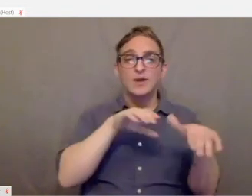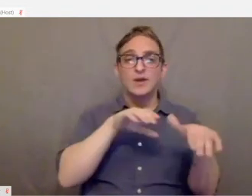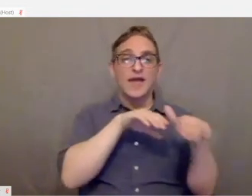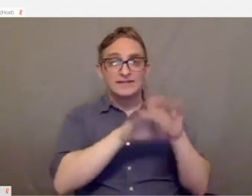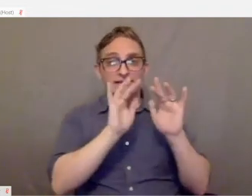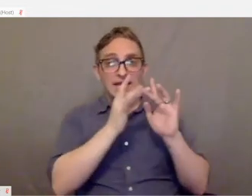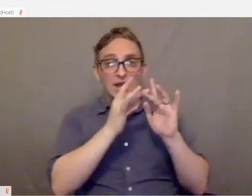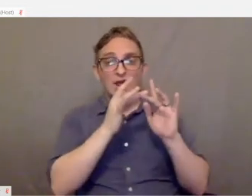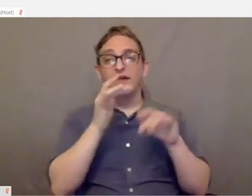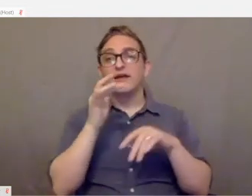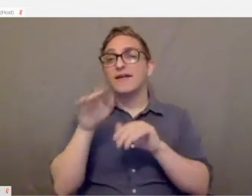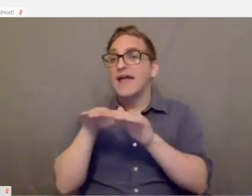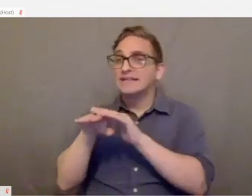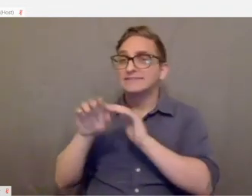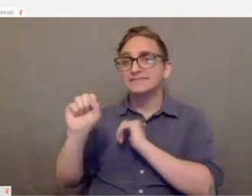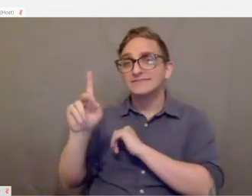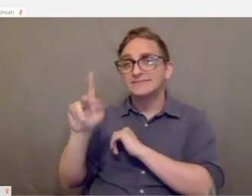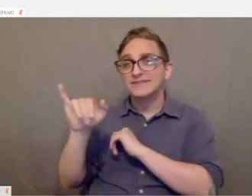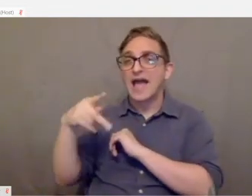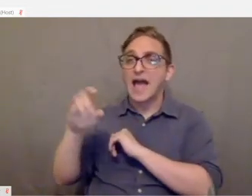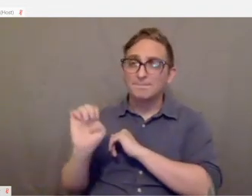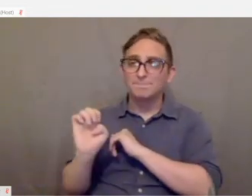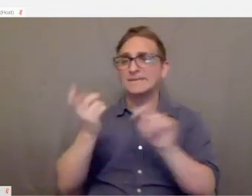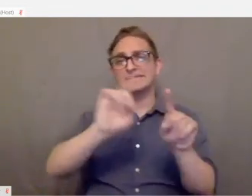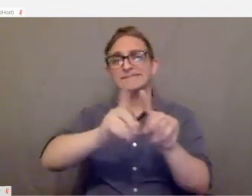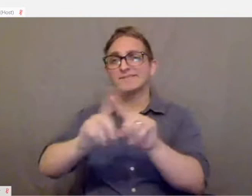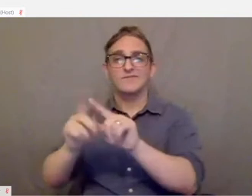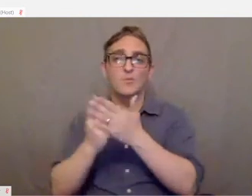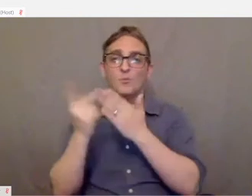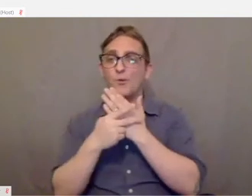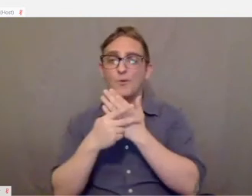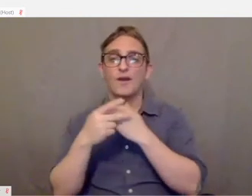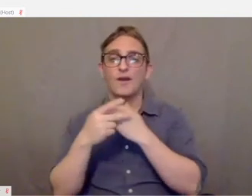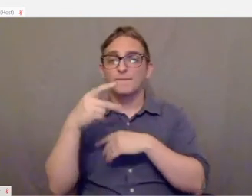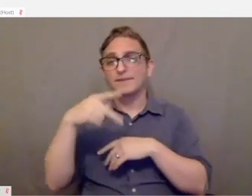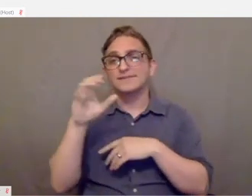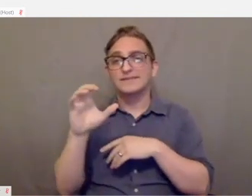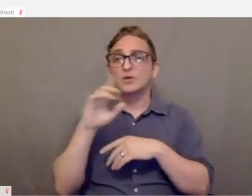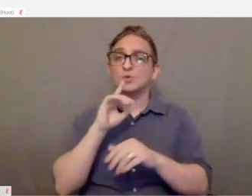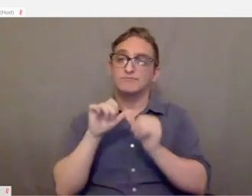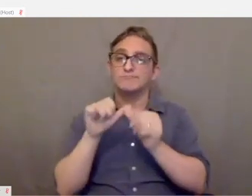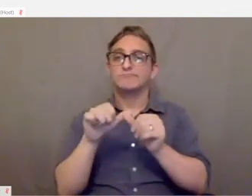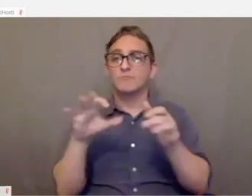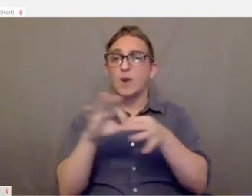browser, Skype, all of the programs that you use on a PC to stay socially connected.